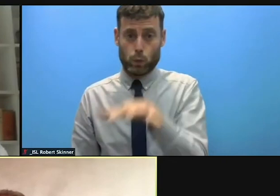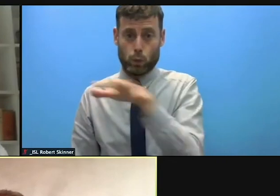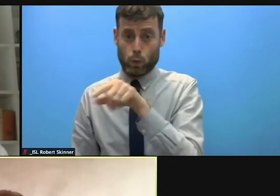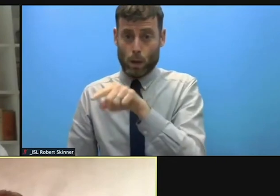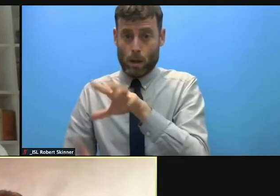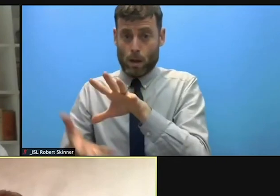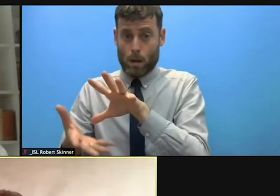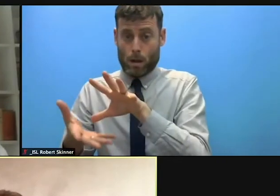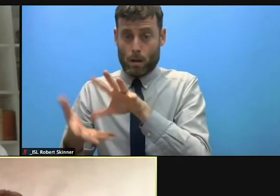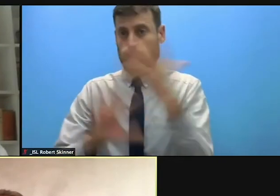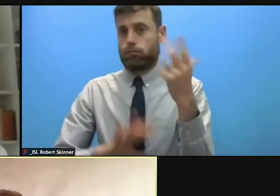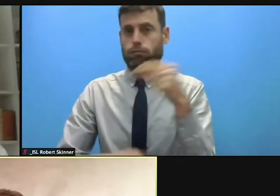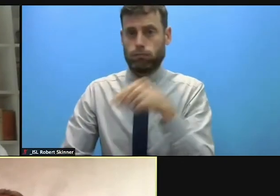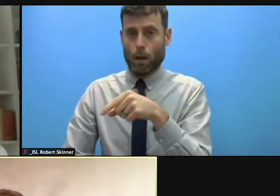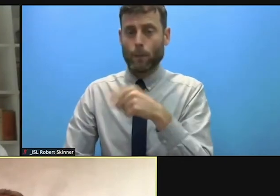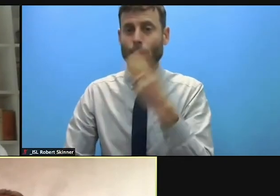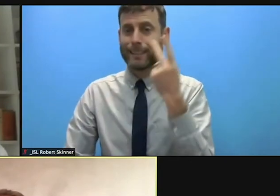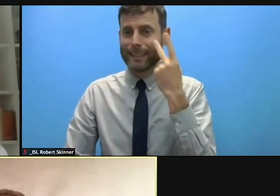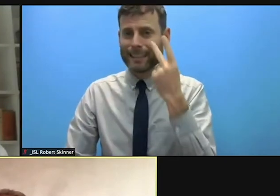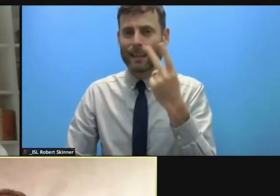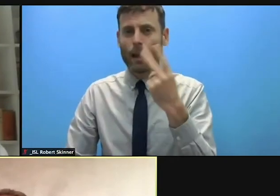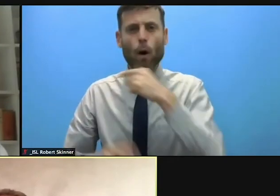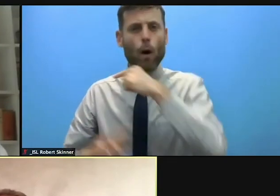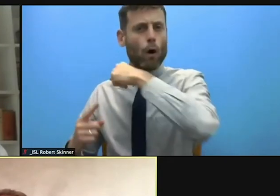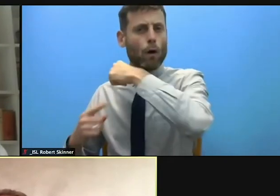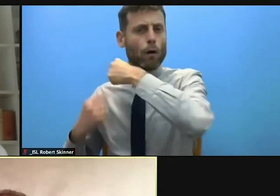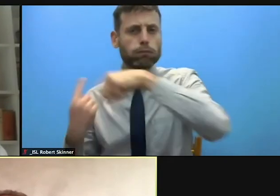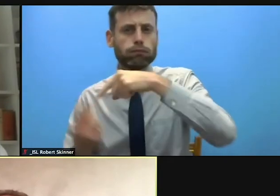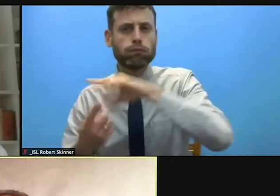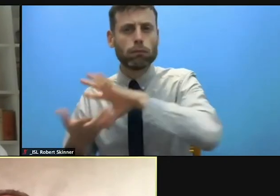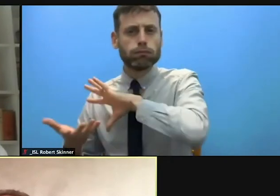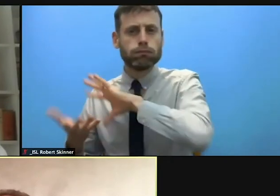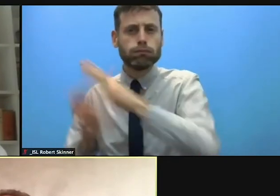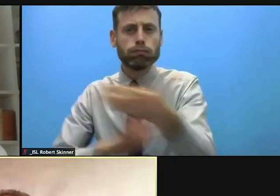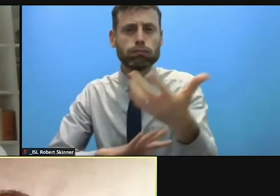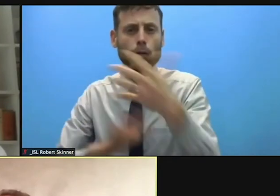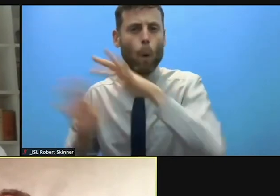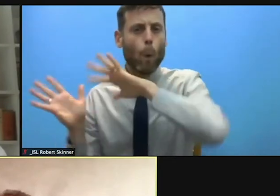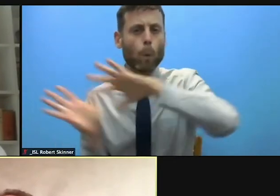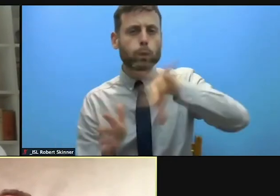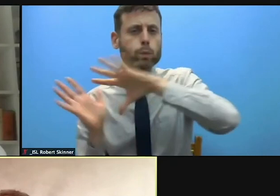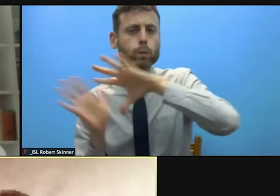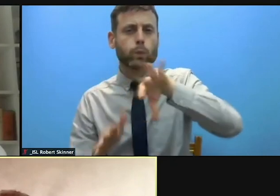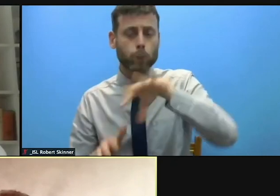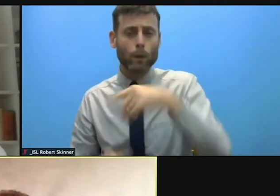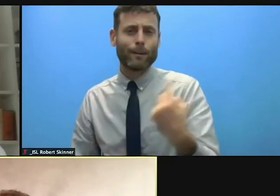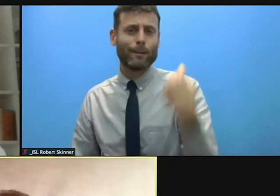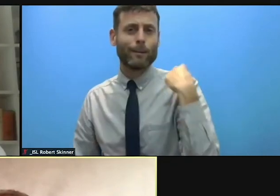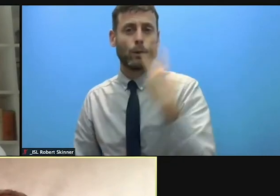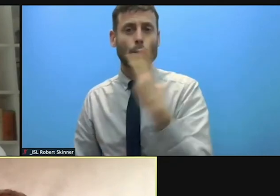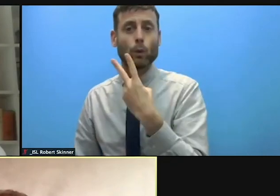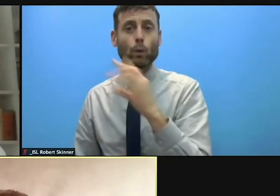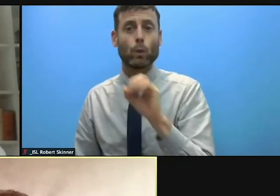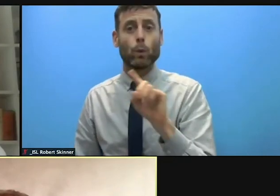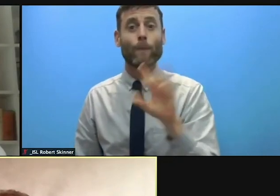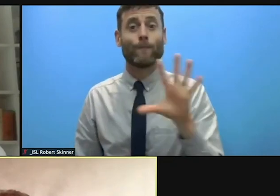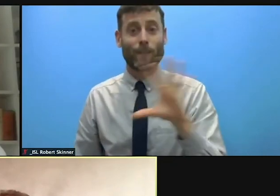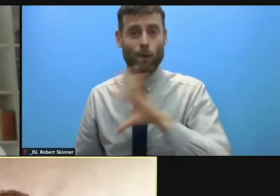really bad cyclone in 2015. In that there was a huge international effort that was mobilized.